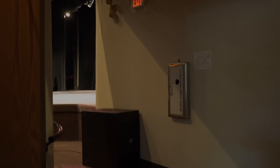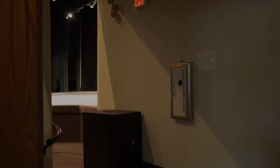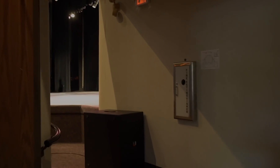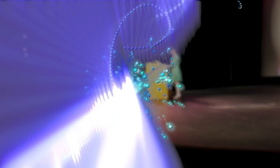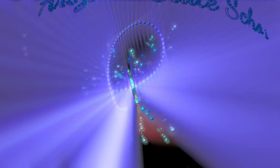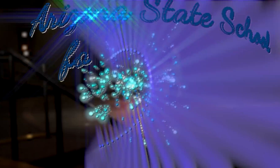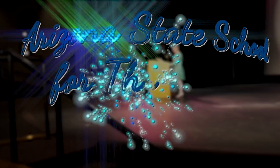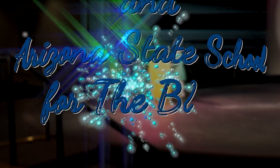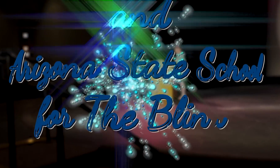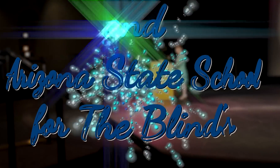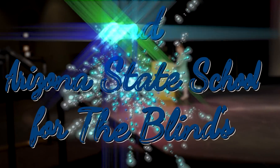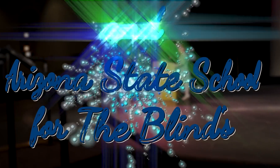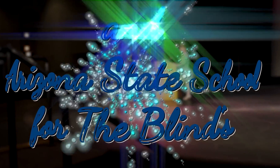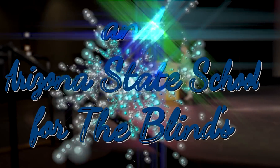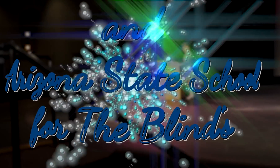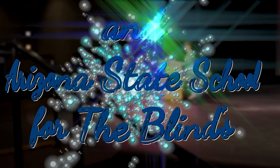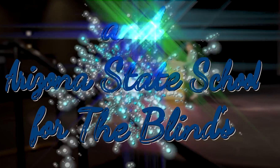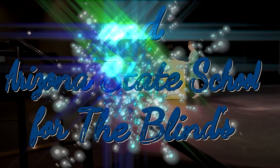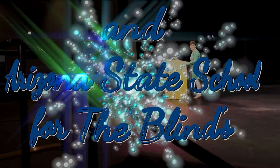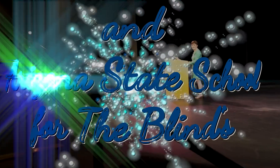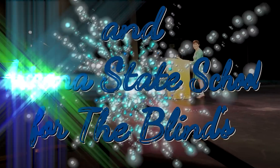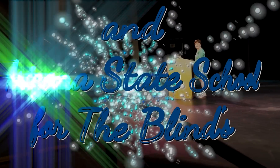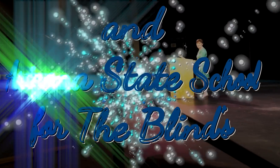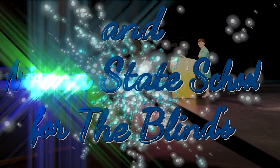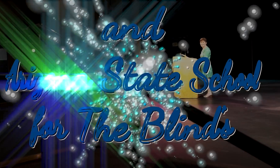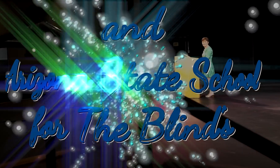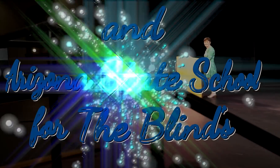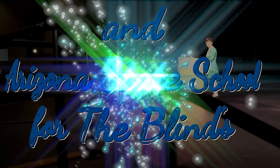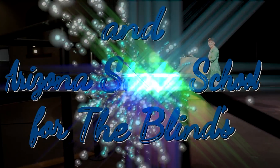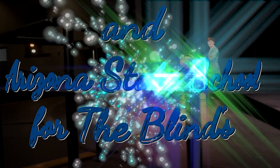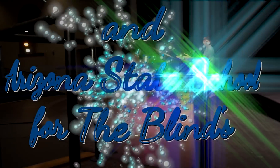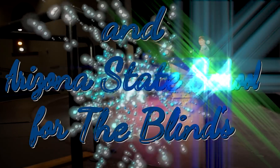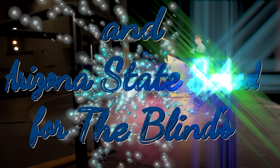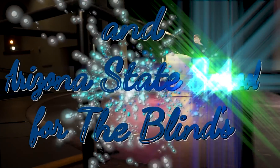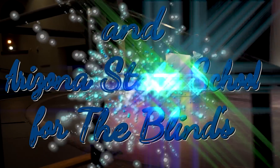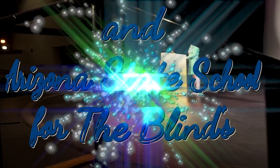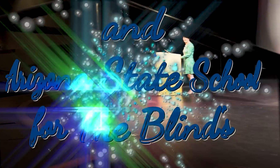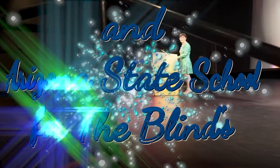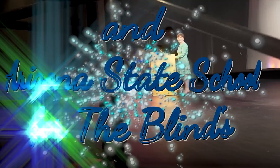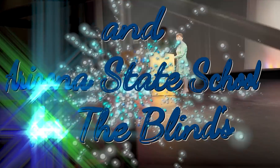AND ARIZONA STATE SCHOOL FOR THE BLIND’S PRINCIPAL KELLY CREASY IS ON STAGE